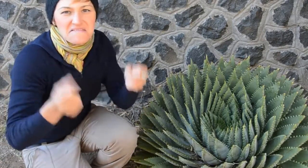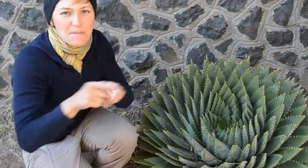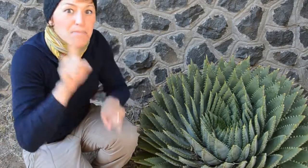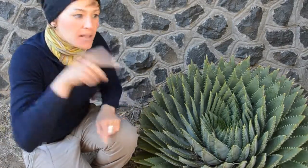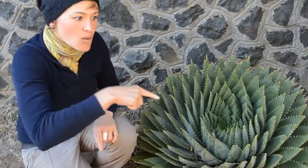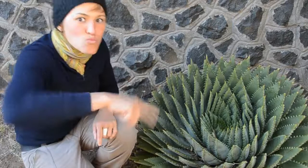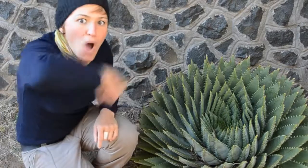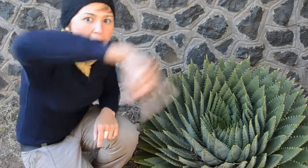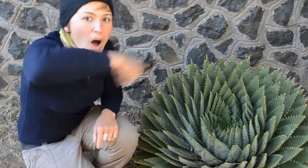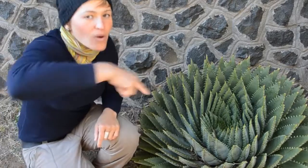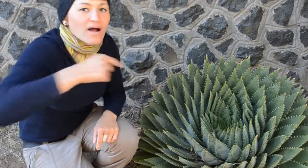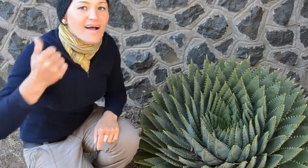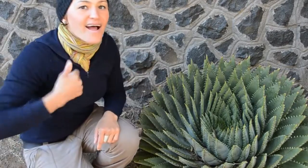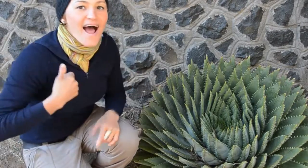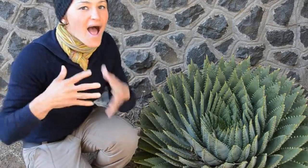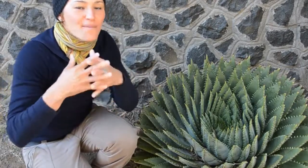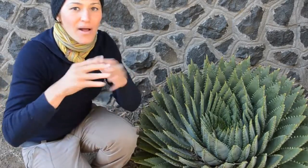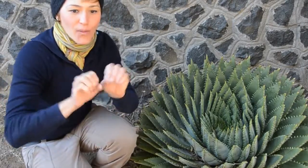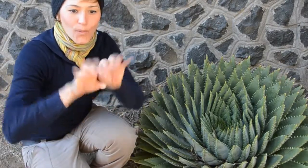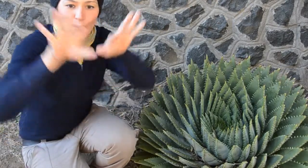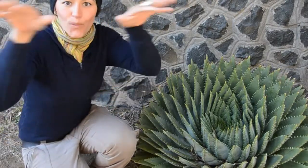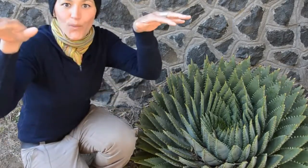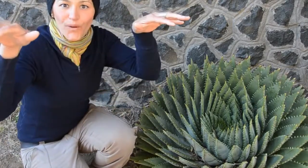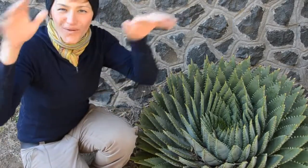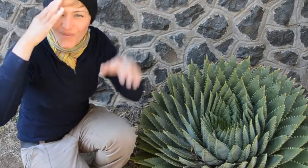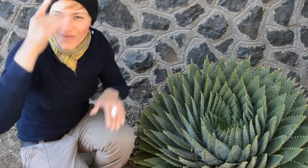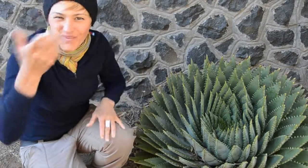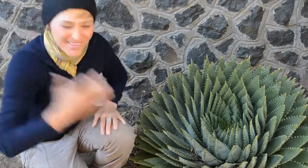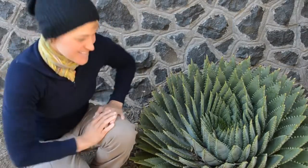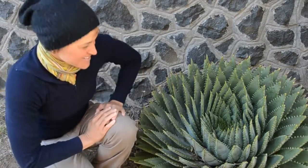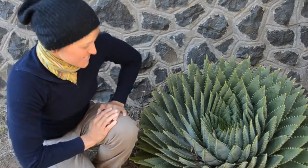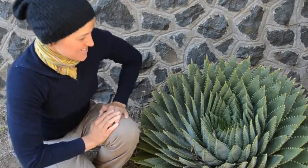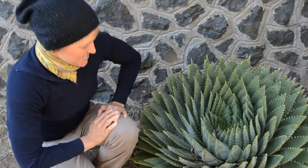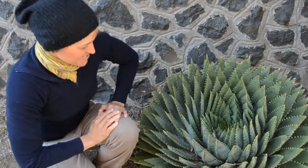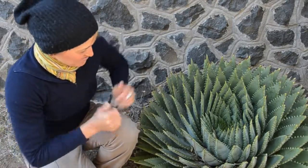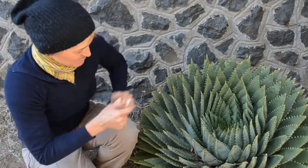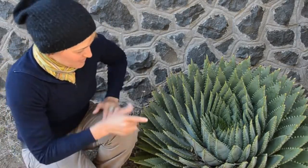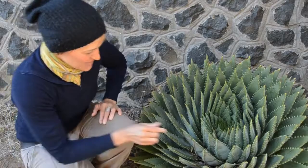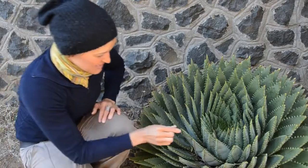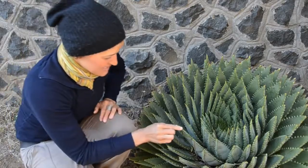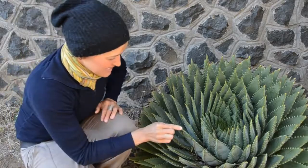We have this in Canada and America, but not this type of aloe, with the spiral. The plants we are familiar with are leaves going outwards.